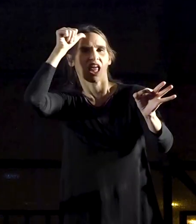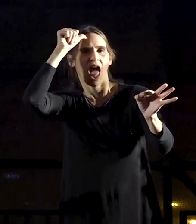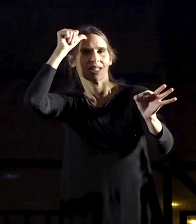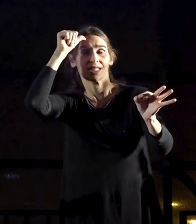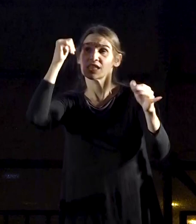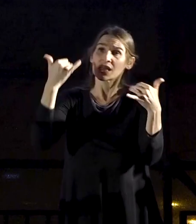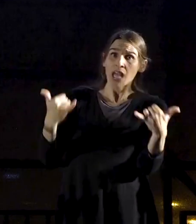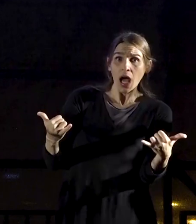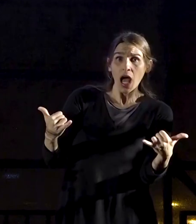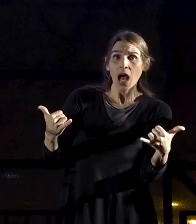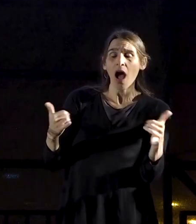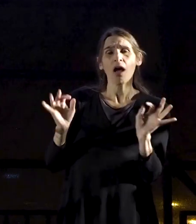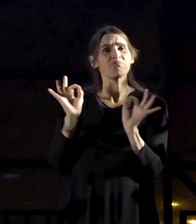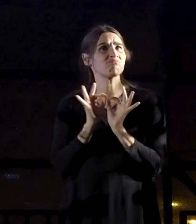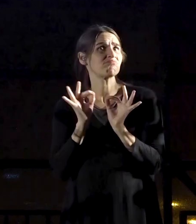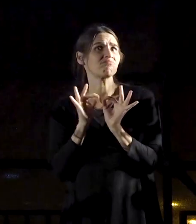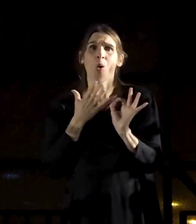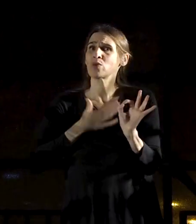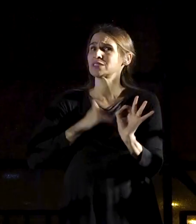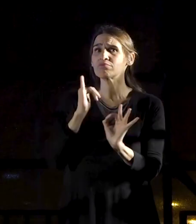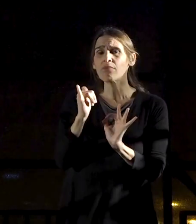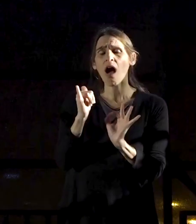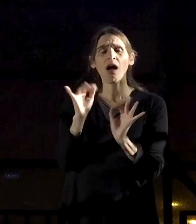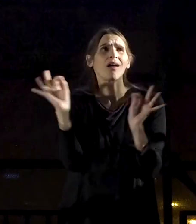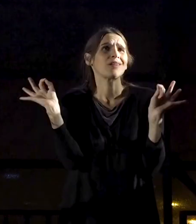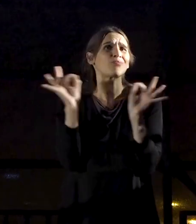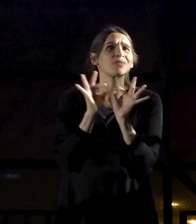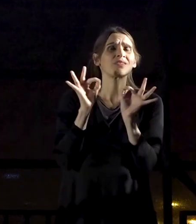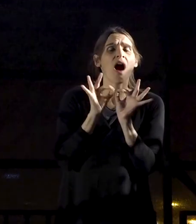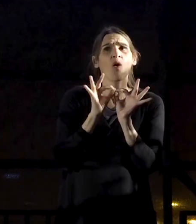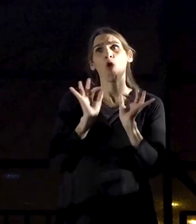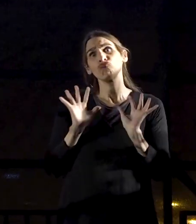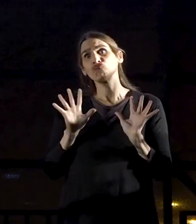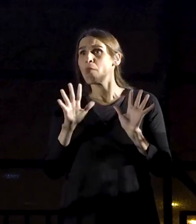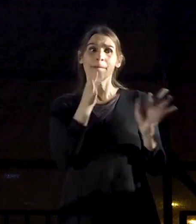Right now, all we want is to take over the Supreme Court of Justice”.